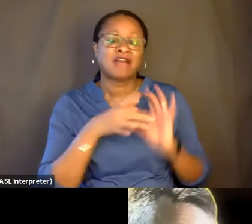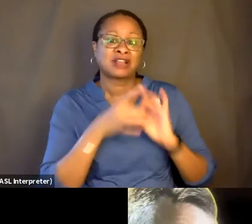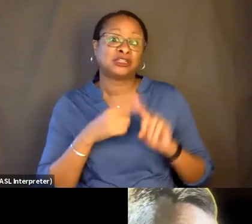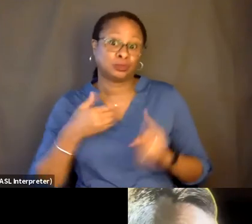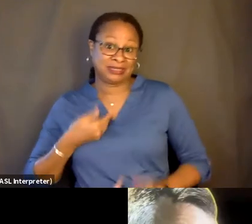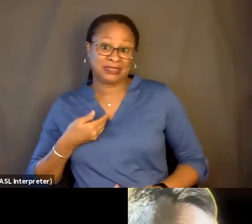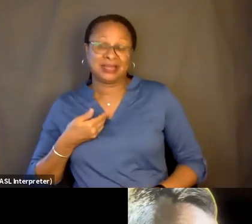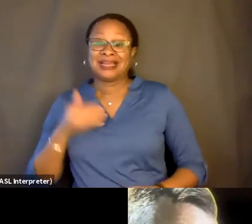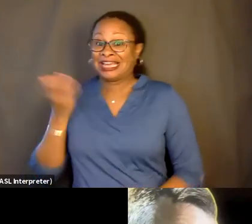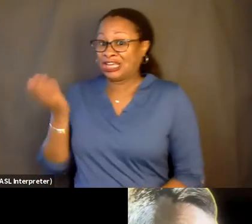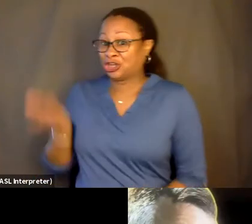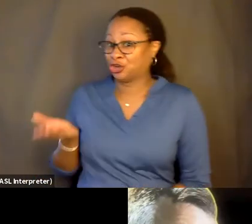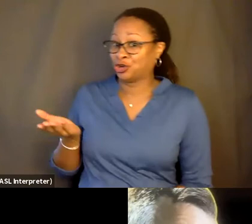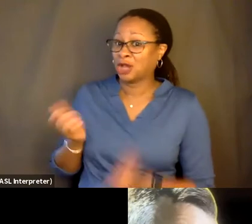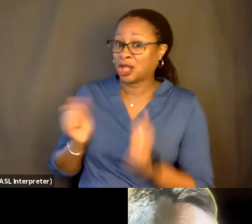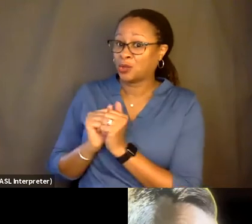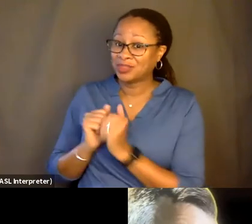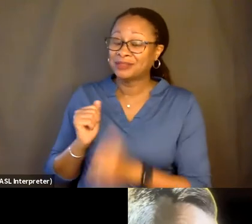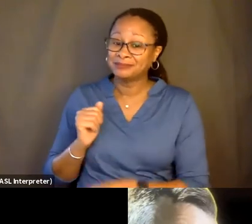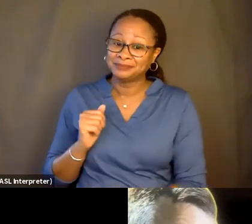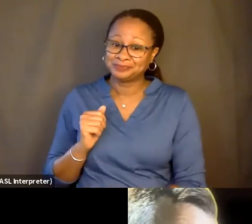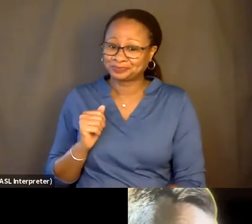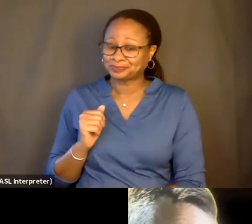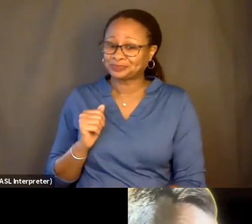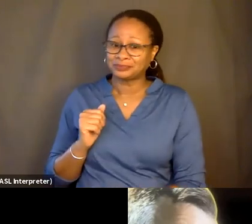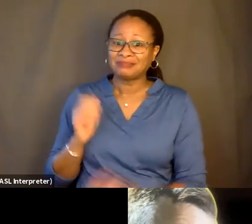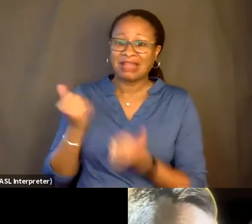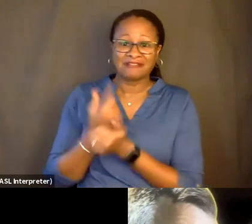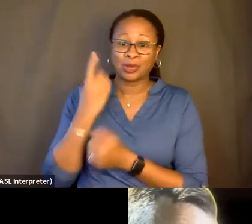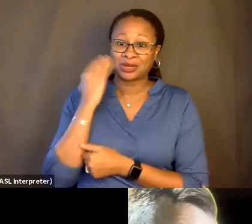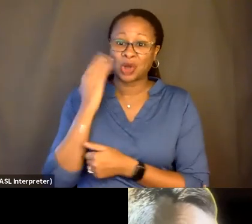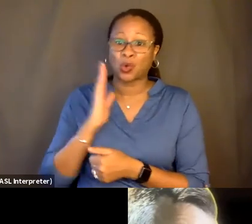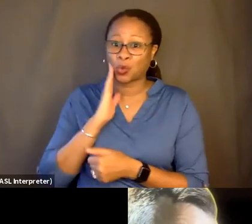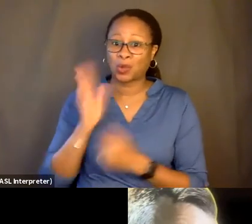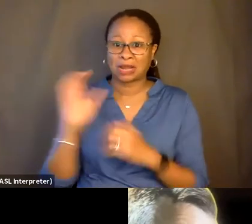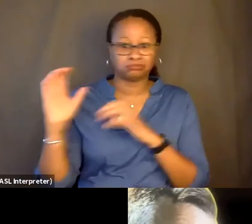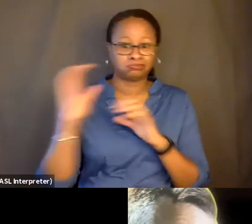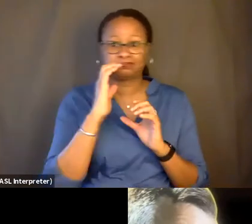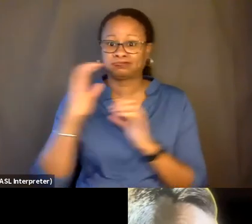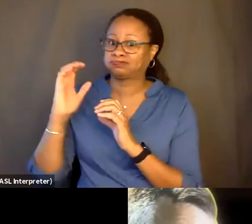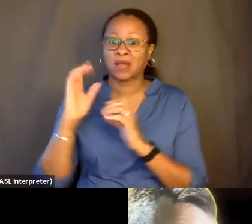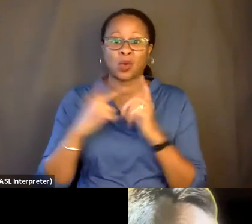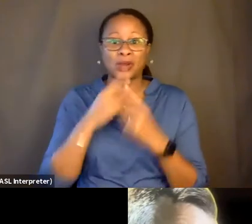In this case, like, right from the beginning, I was like, oh, everyone will know I'm the cameraperson. When I move the camera, like, are they thinking about what I'm thinking when I'm moving the camera?